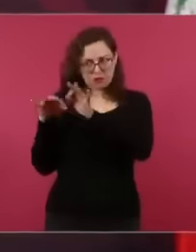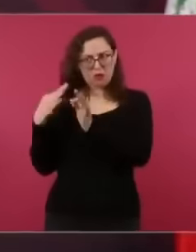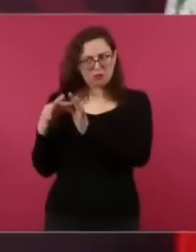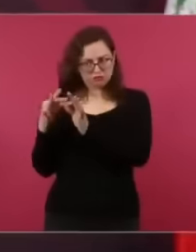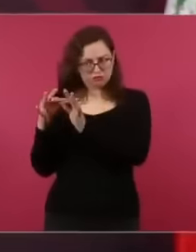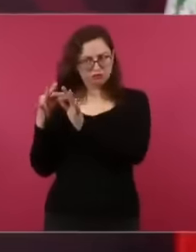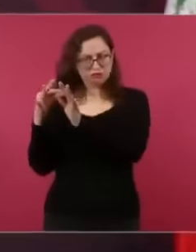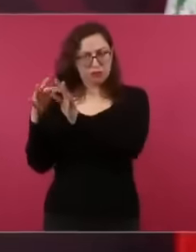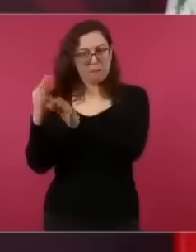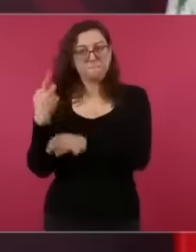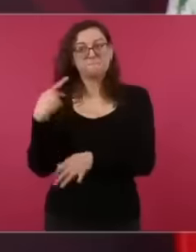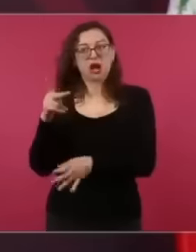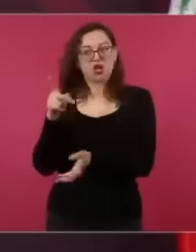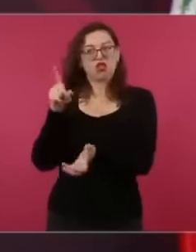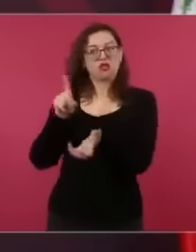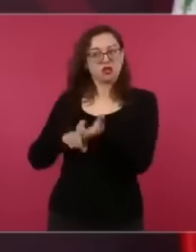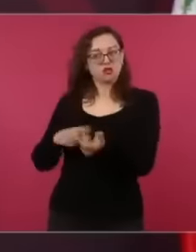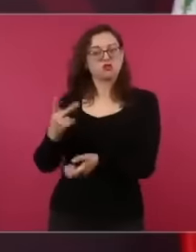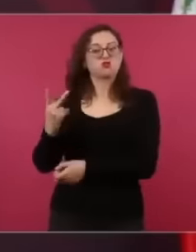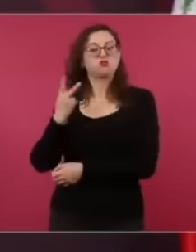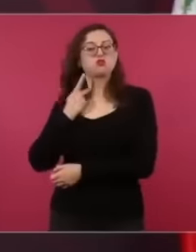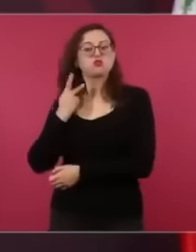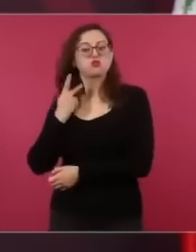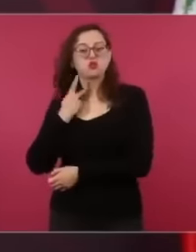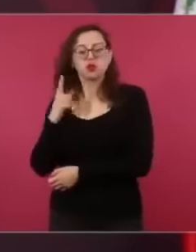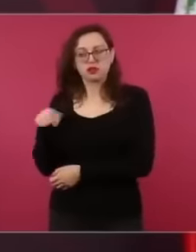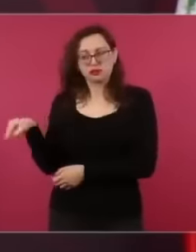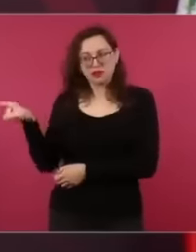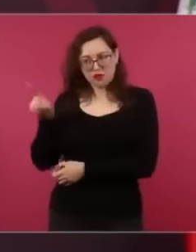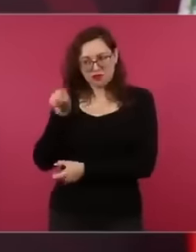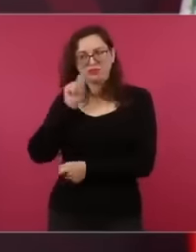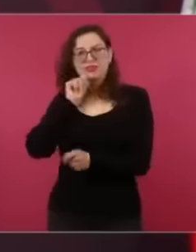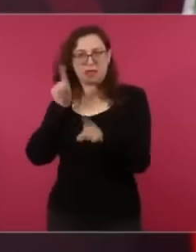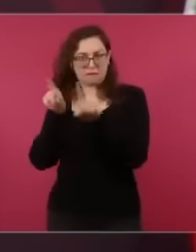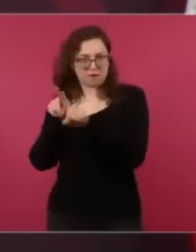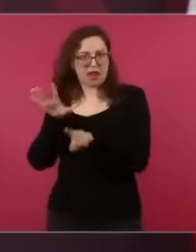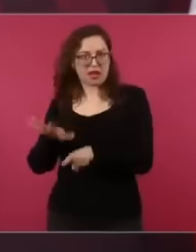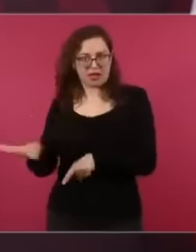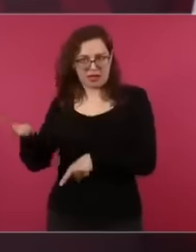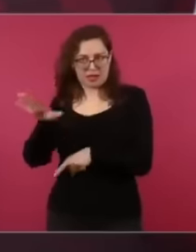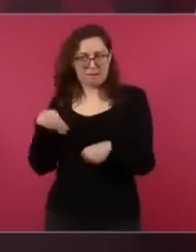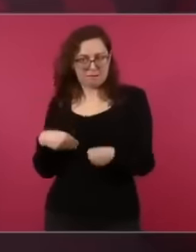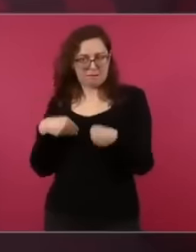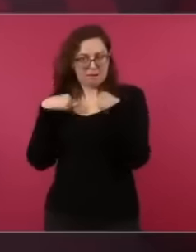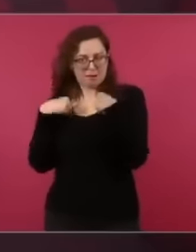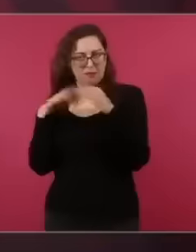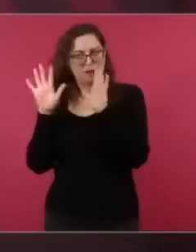Well, he made his money with effort with work in accordance with the law and deserves